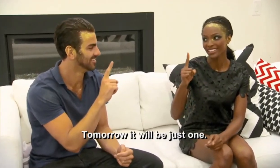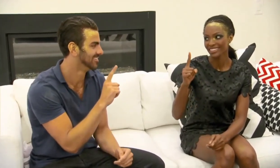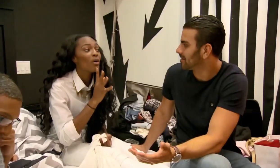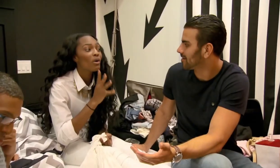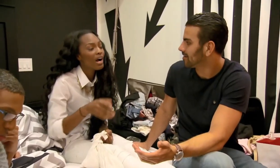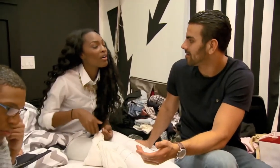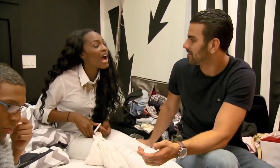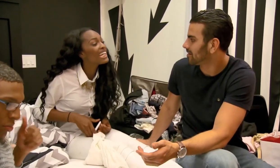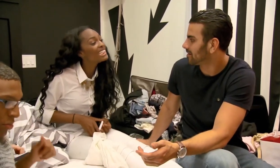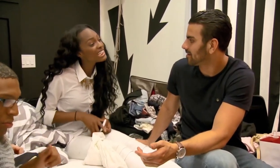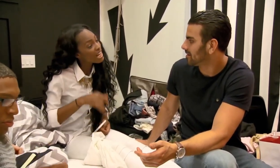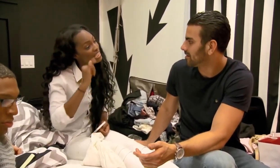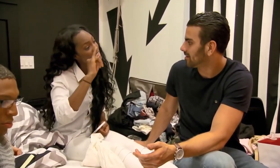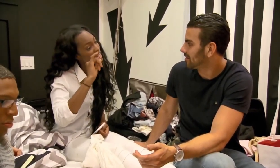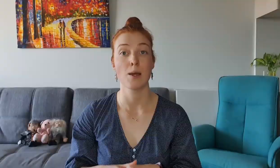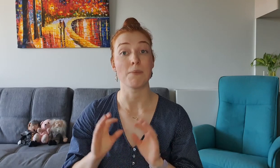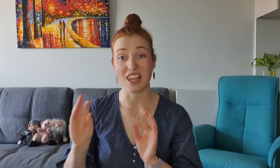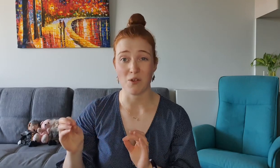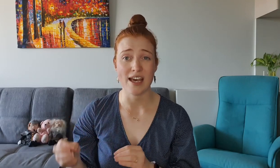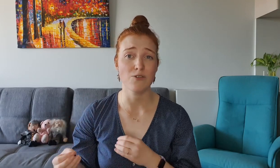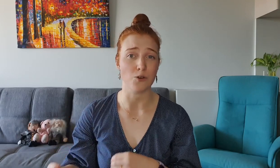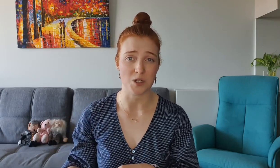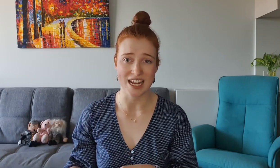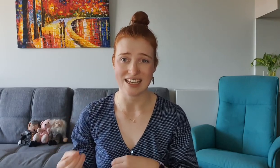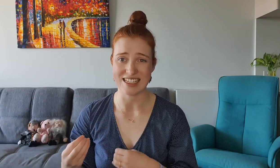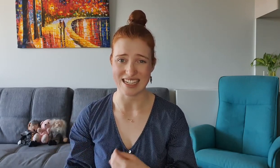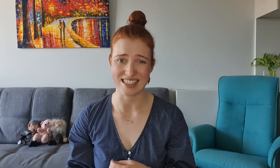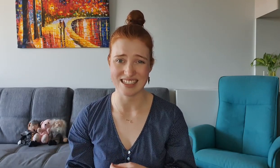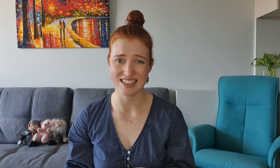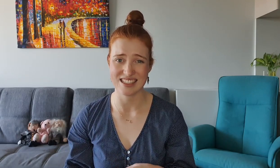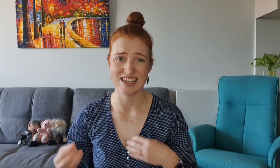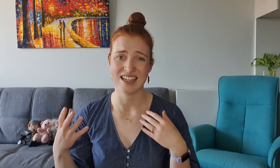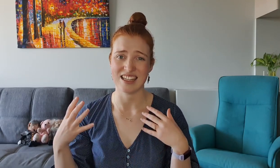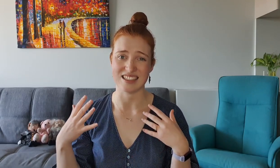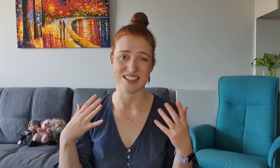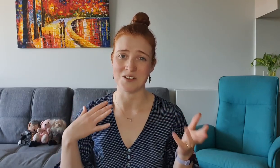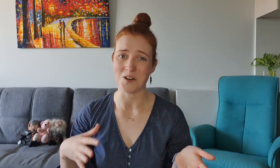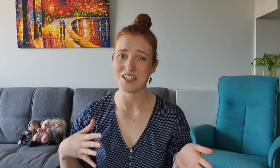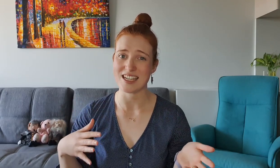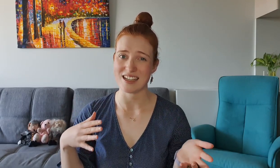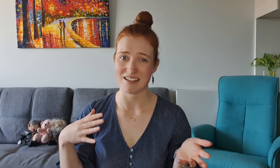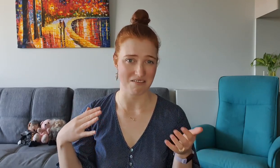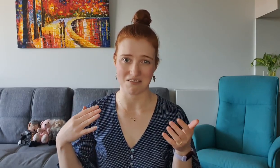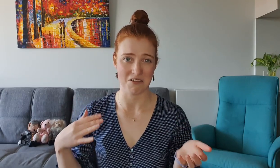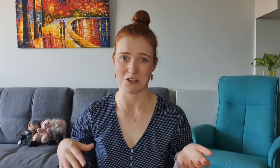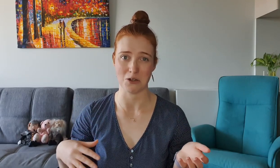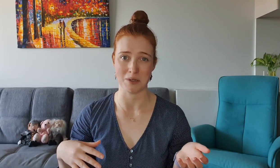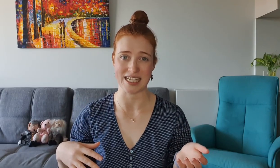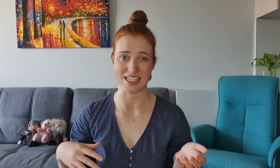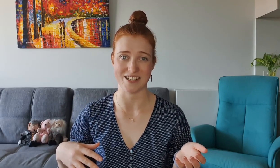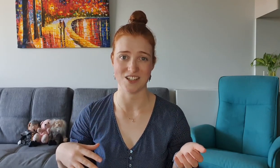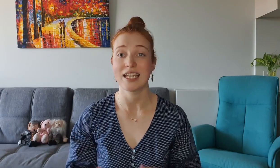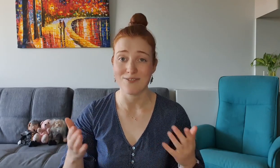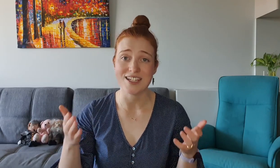about our ideas But 3 out of 14 contestants that's not, not a good percentage